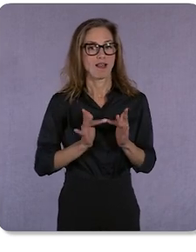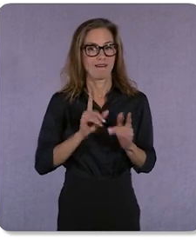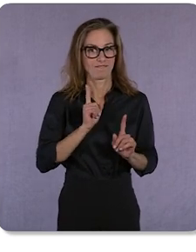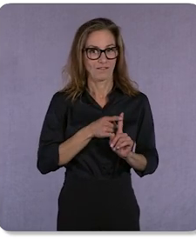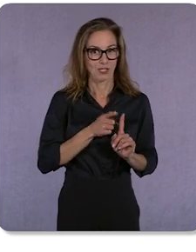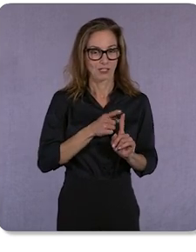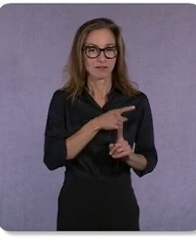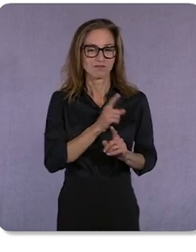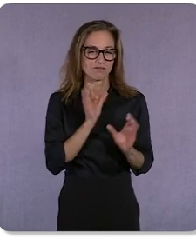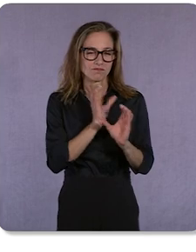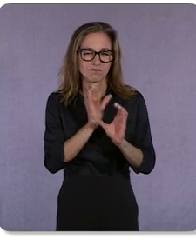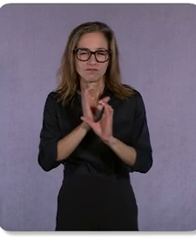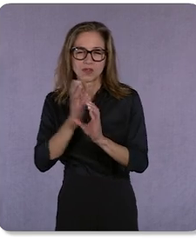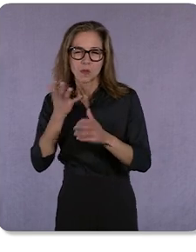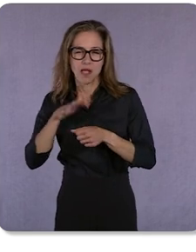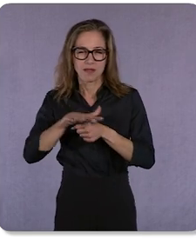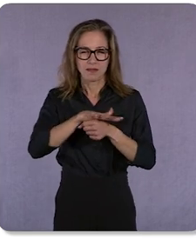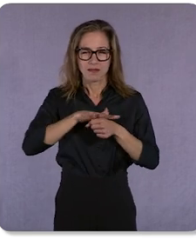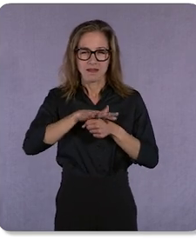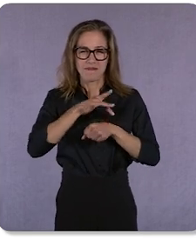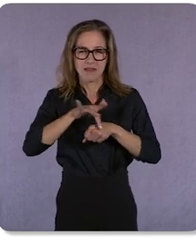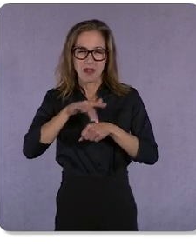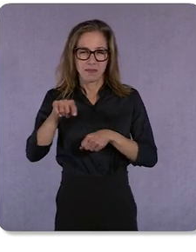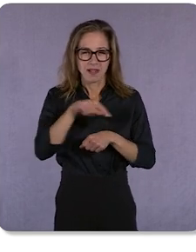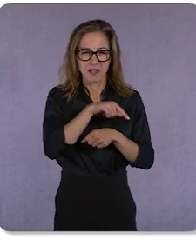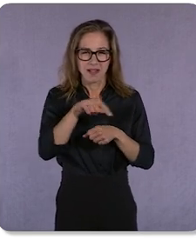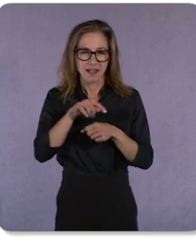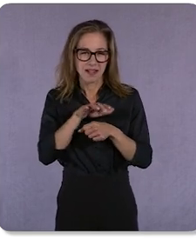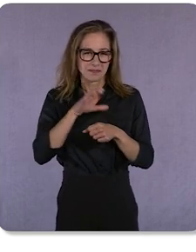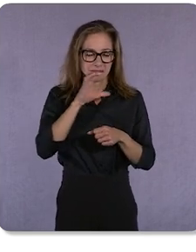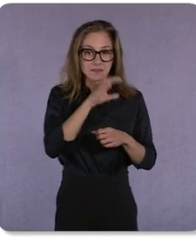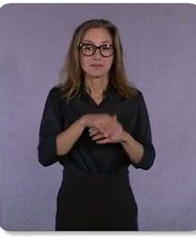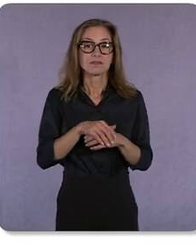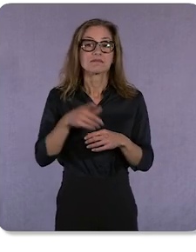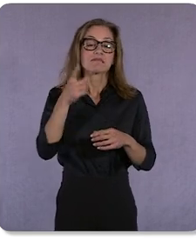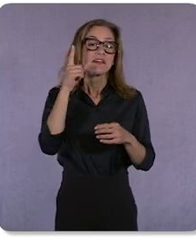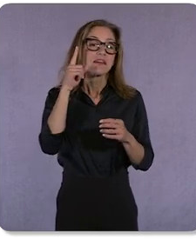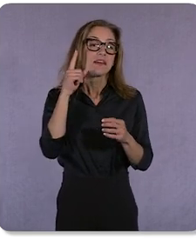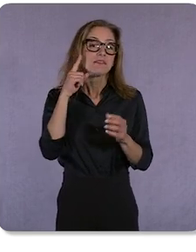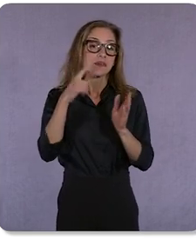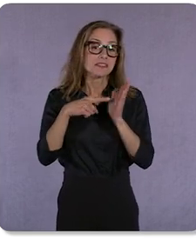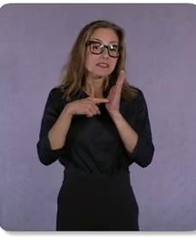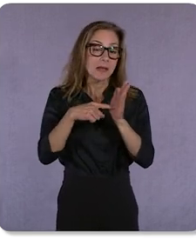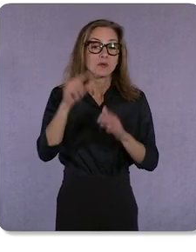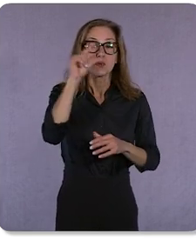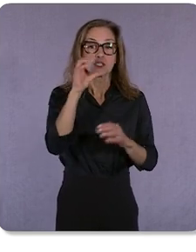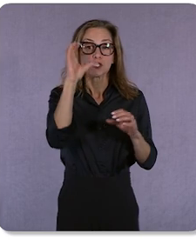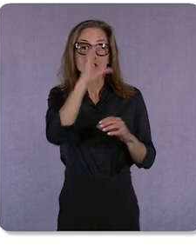They’re searching for things like what’s nearby. For instance, Google searches for "near me